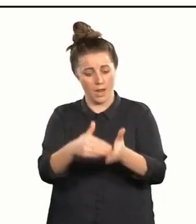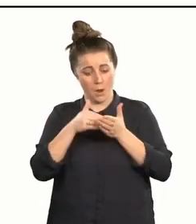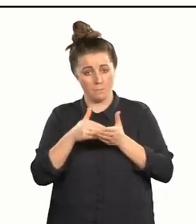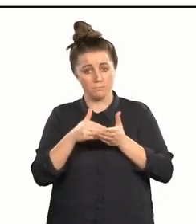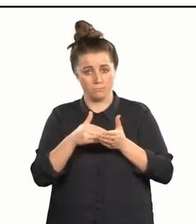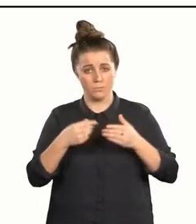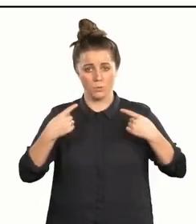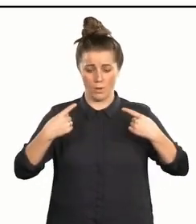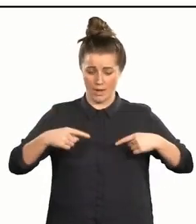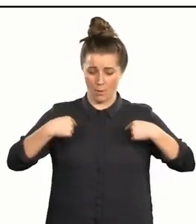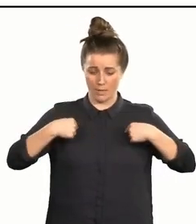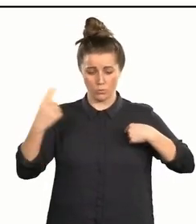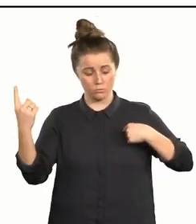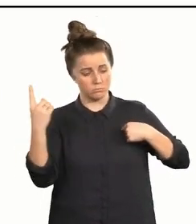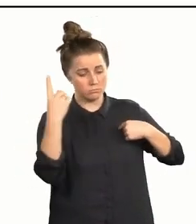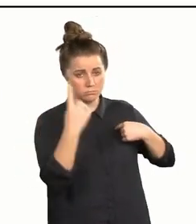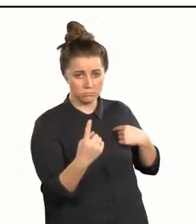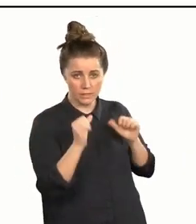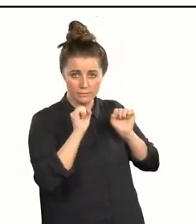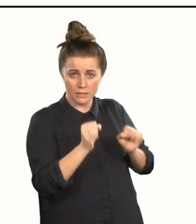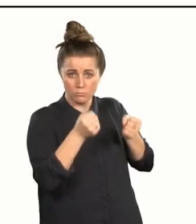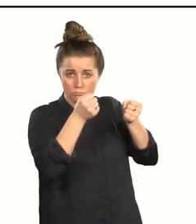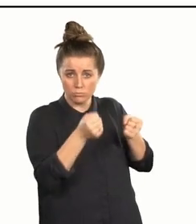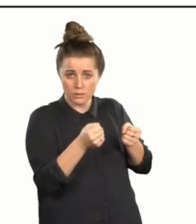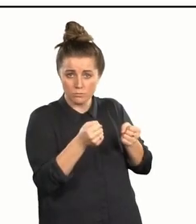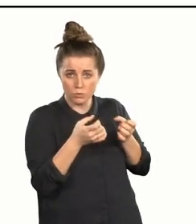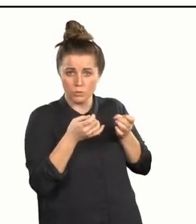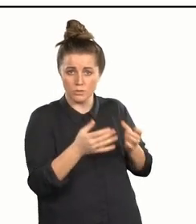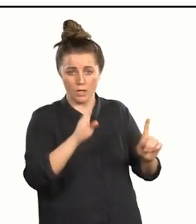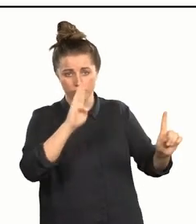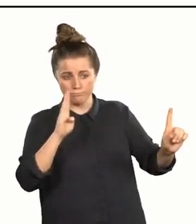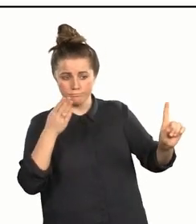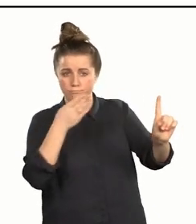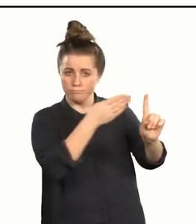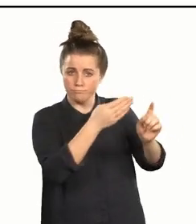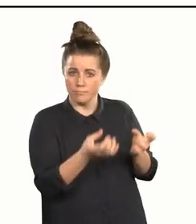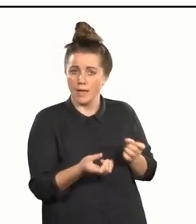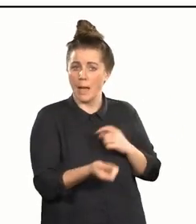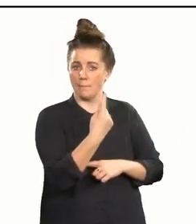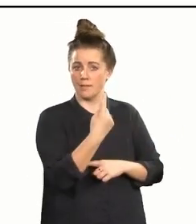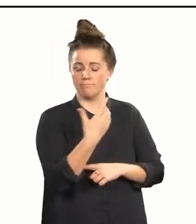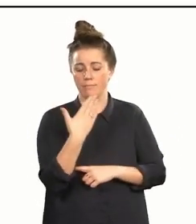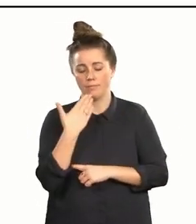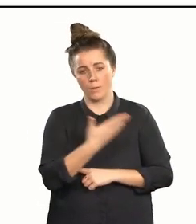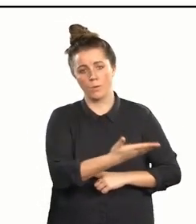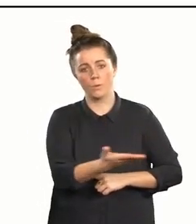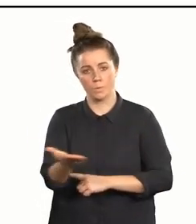allowing me to go down to the prison to get this kaupapa — initiative — off the floor, so thank you very much.